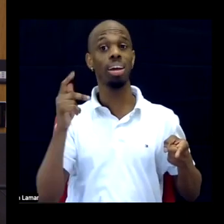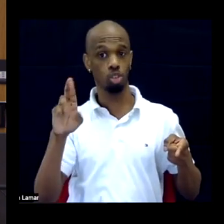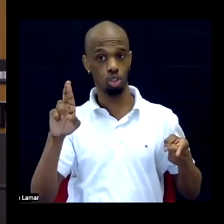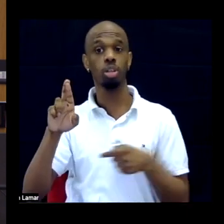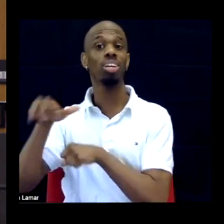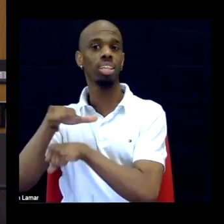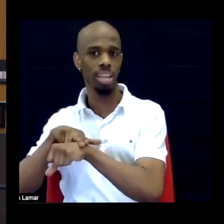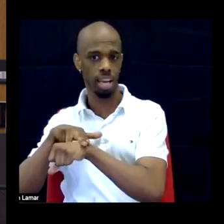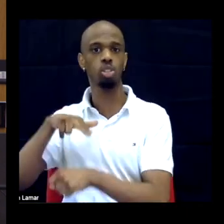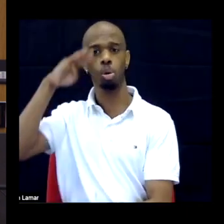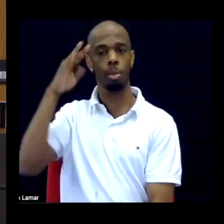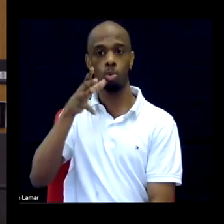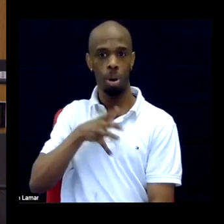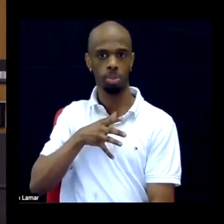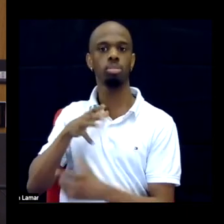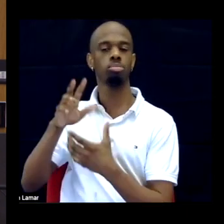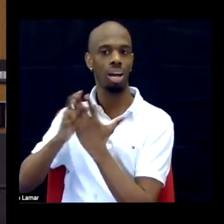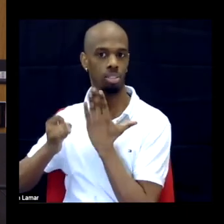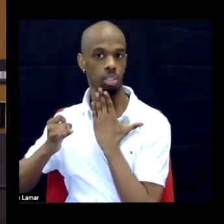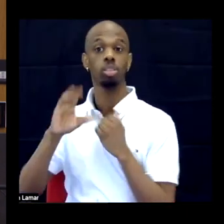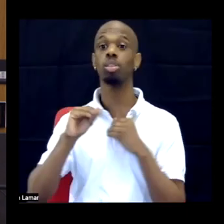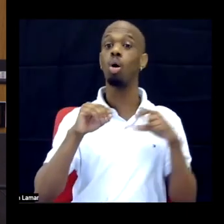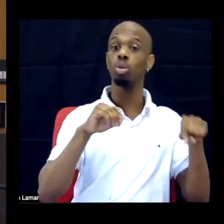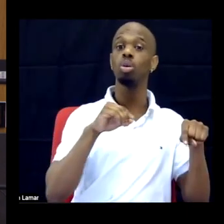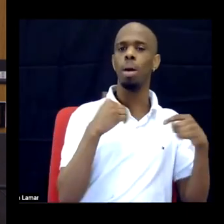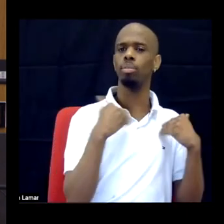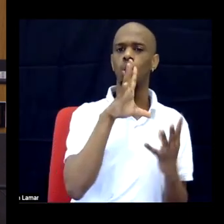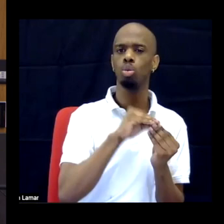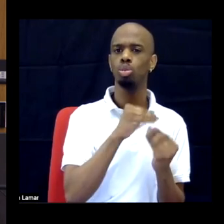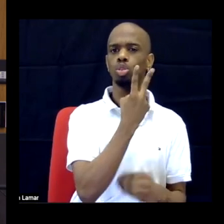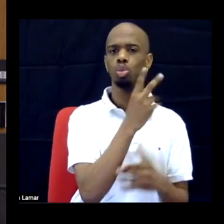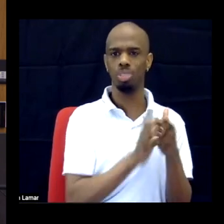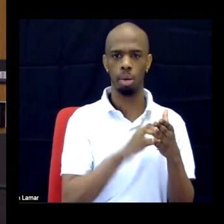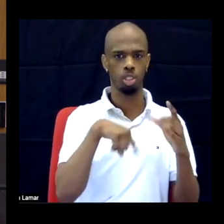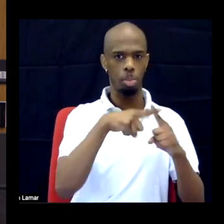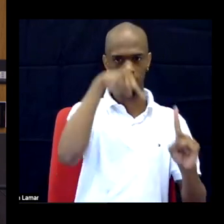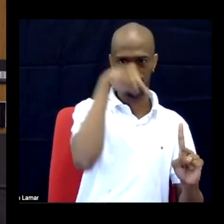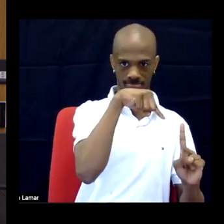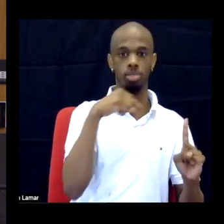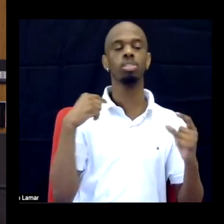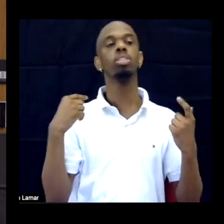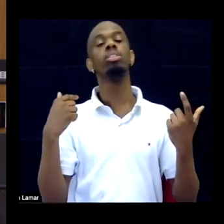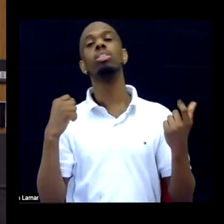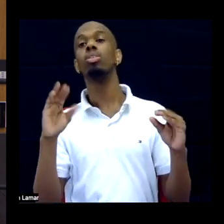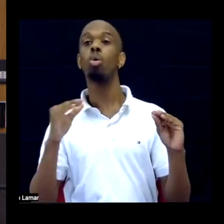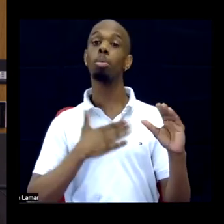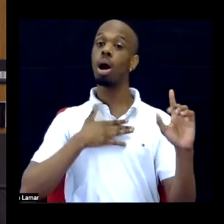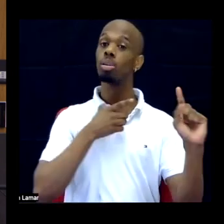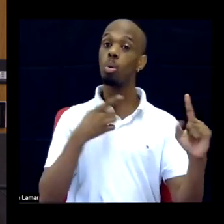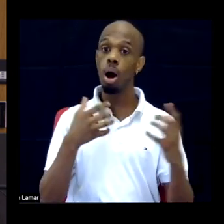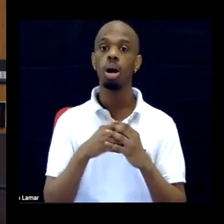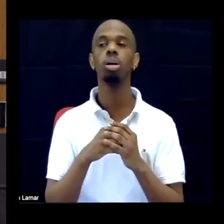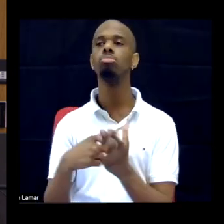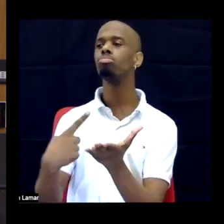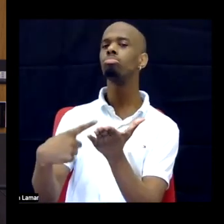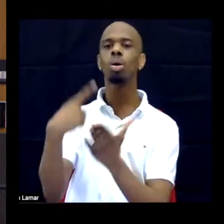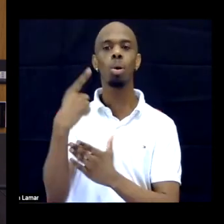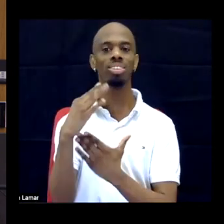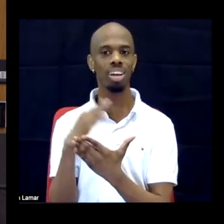Health Project and there's one where I attempt to talk about one of the lessons we can learn